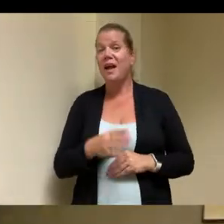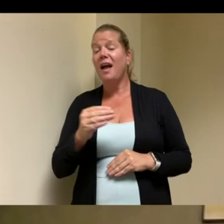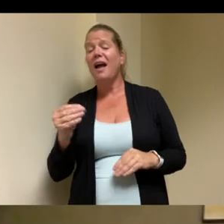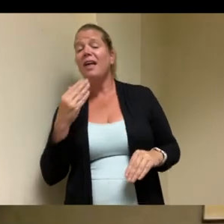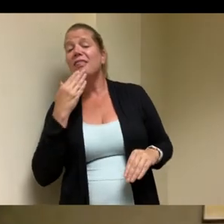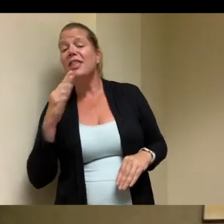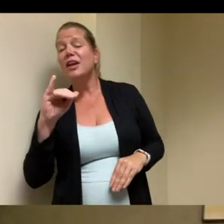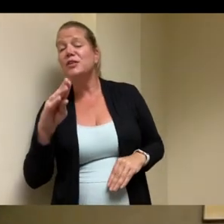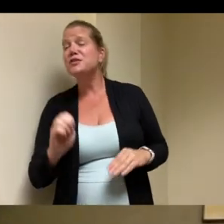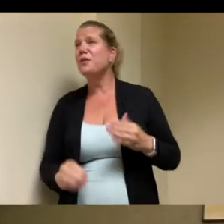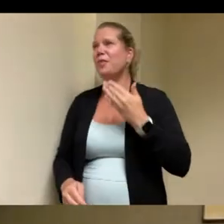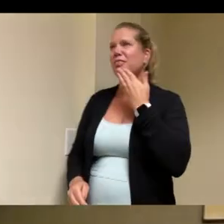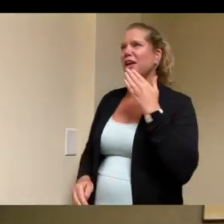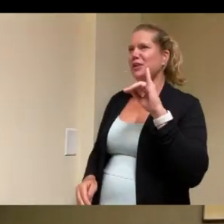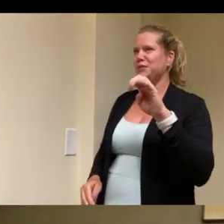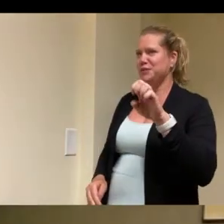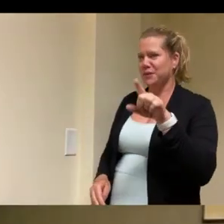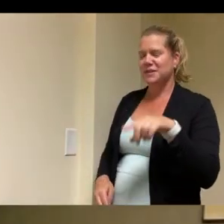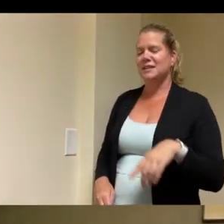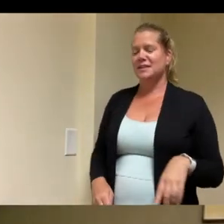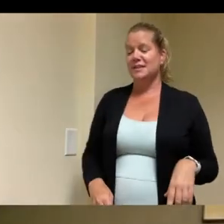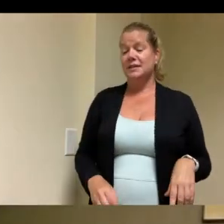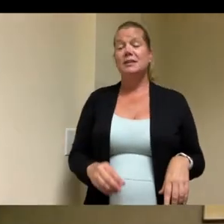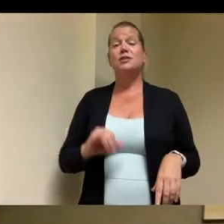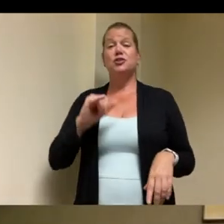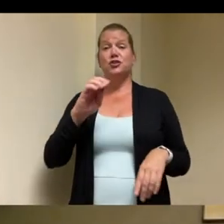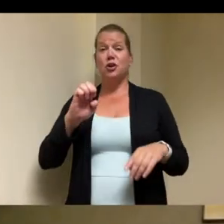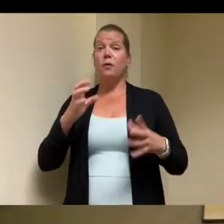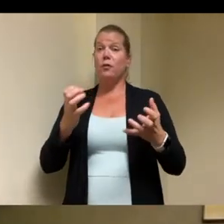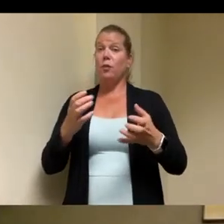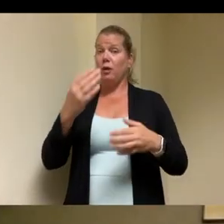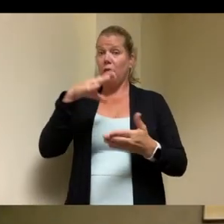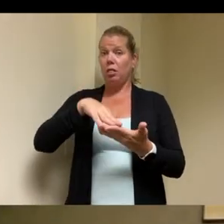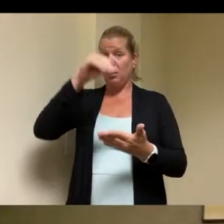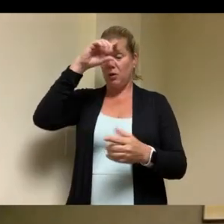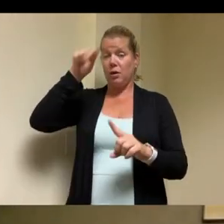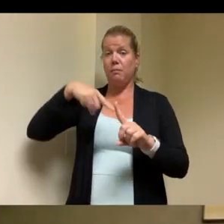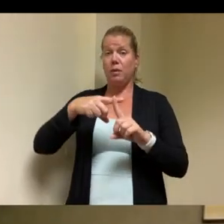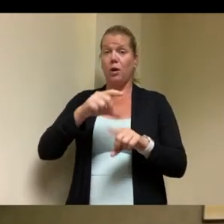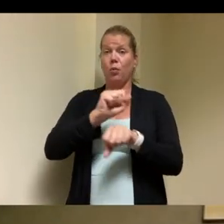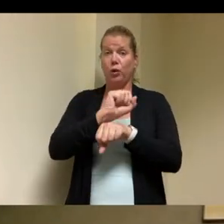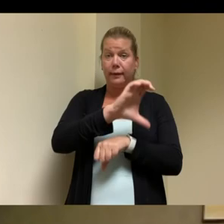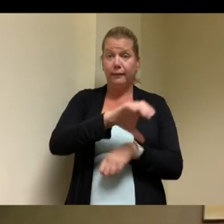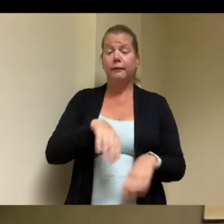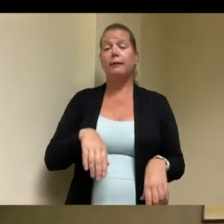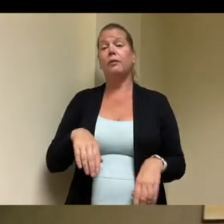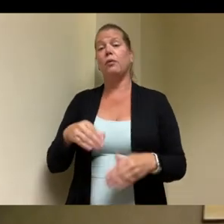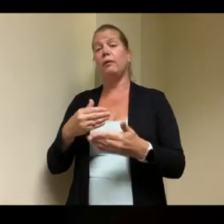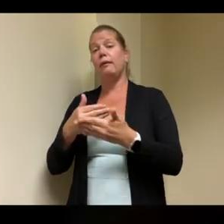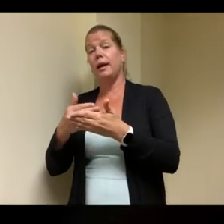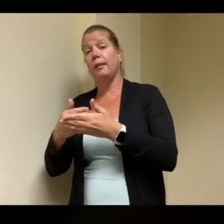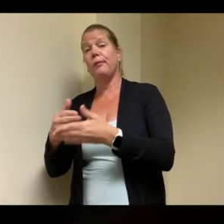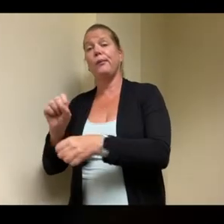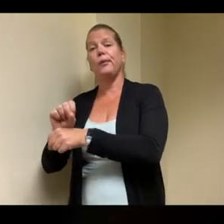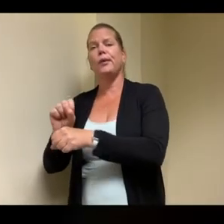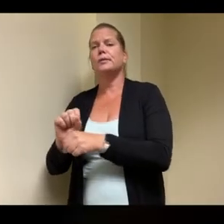to learn more about work inc or neighbor works uh how do they how do they do that